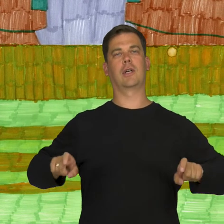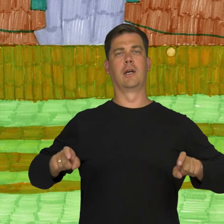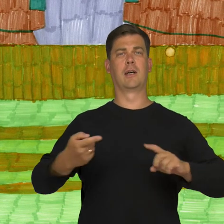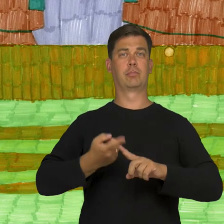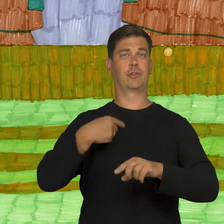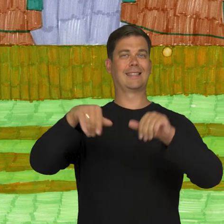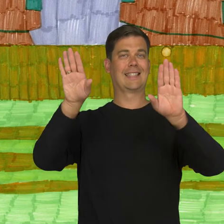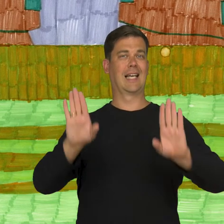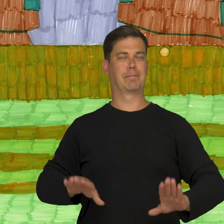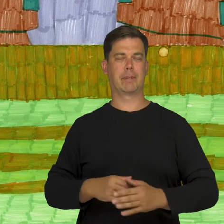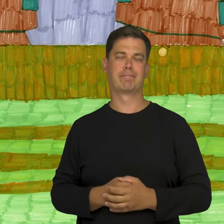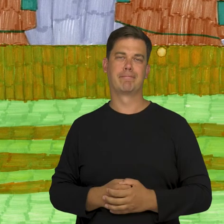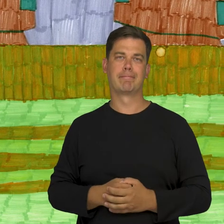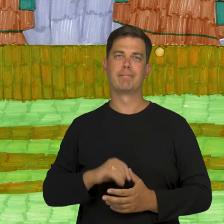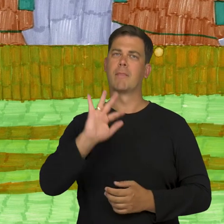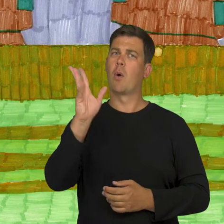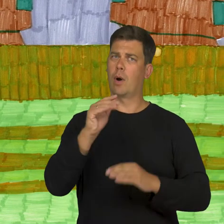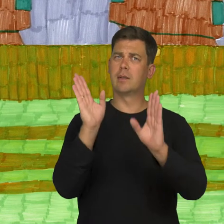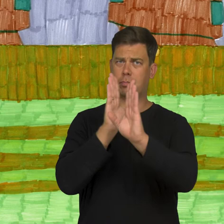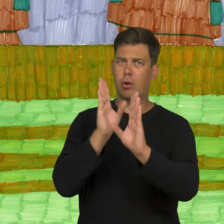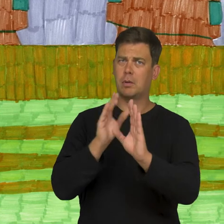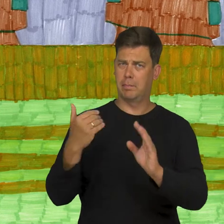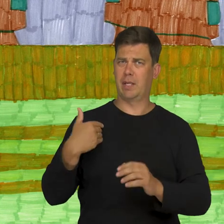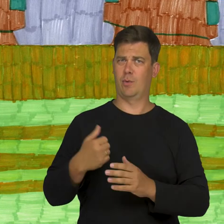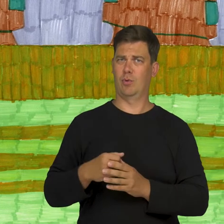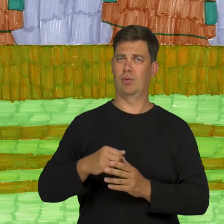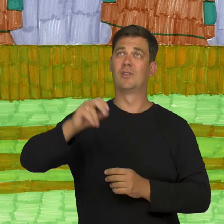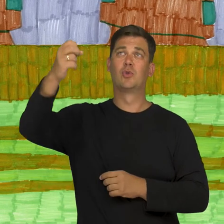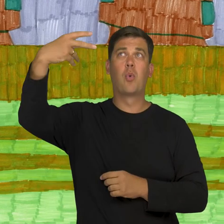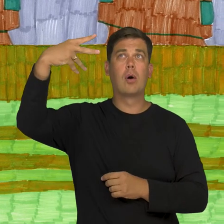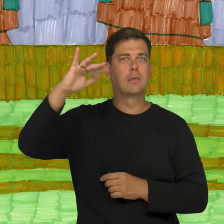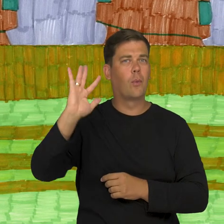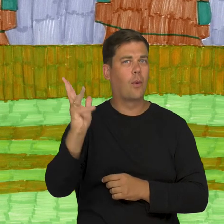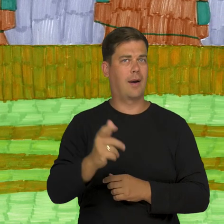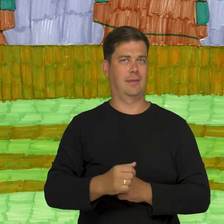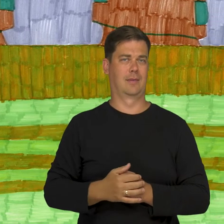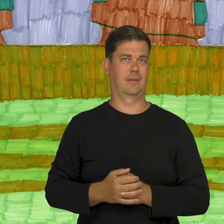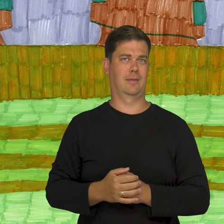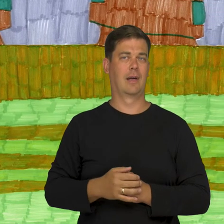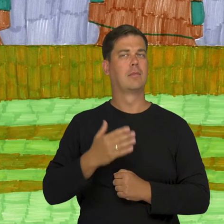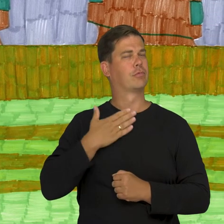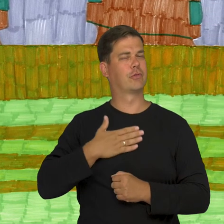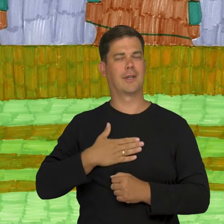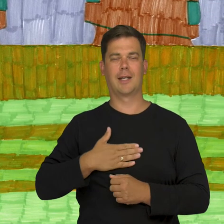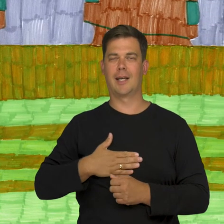I was sitting on the wall in front of the shop. The weather was nice. The sun was shining in the sky,